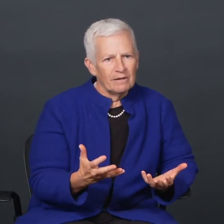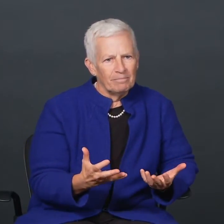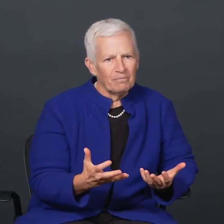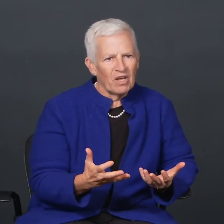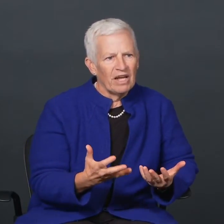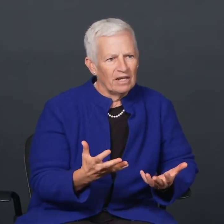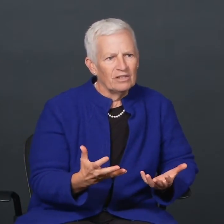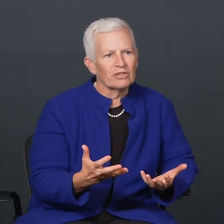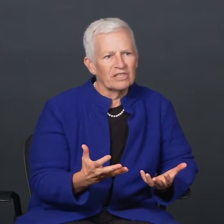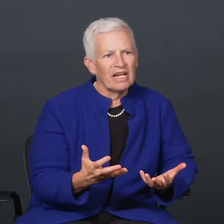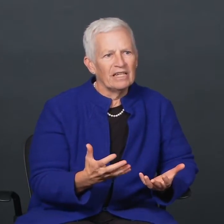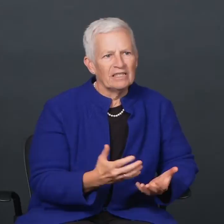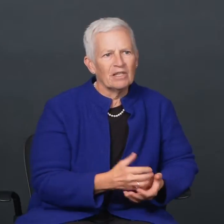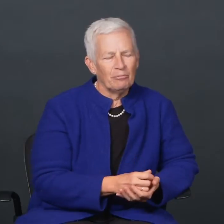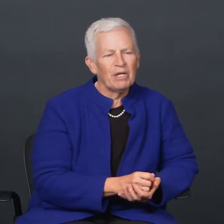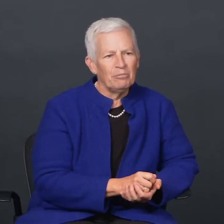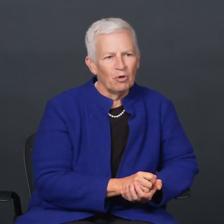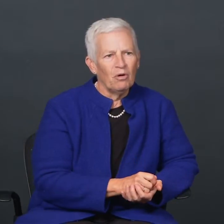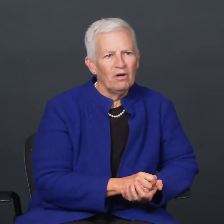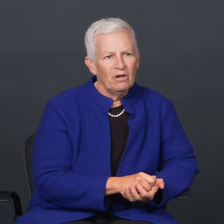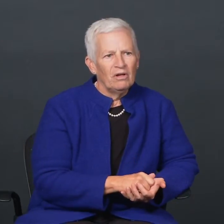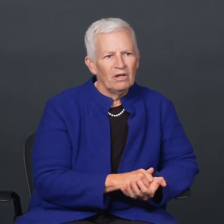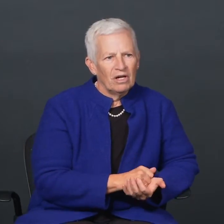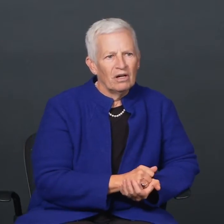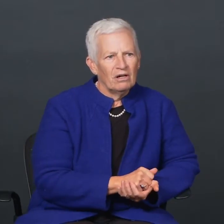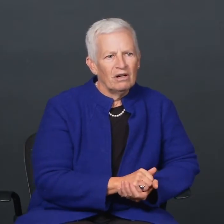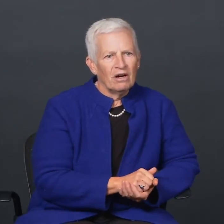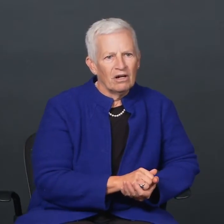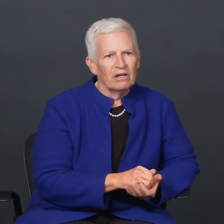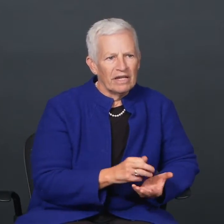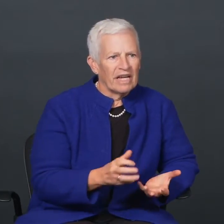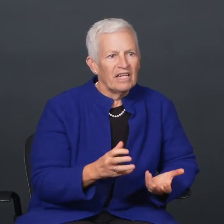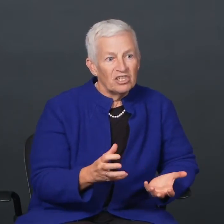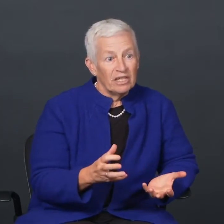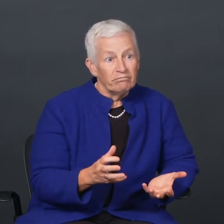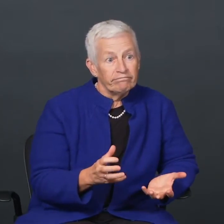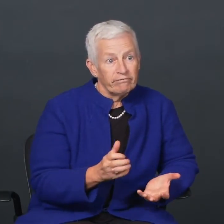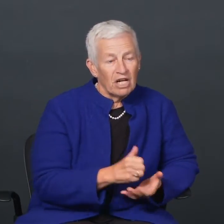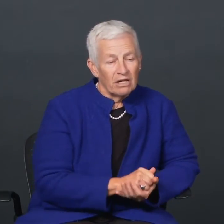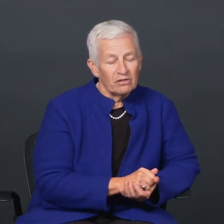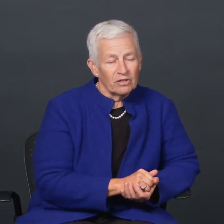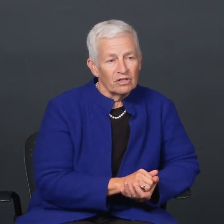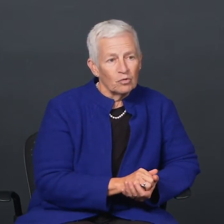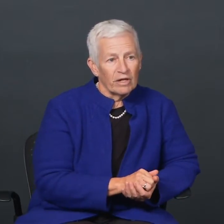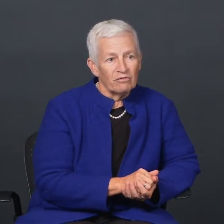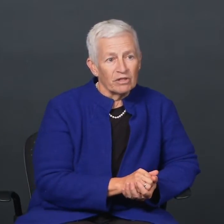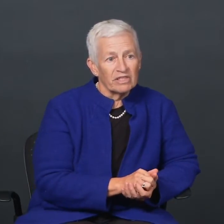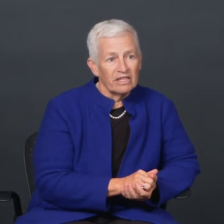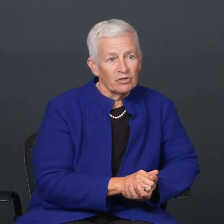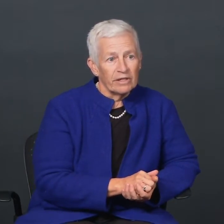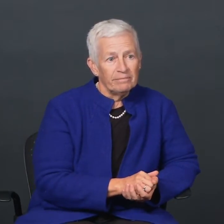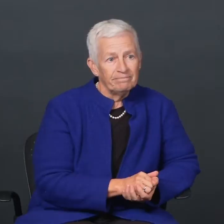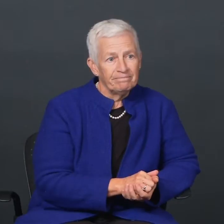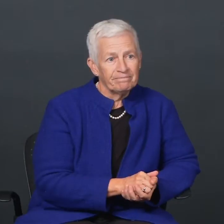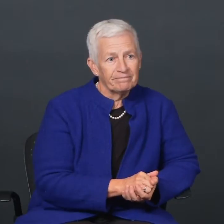and understandings that people are engaged in during the 21st century.